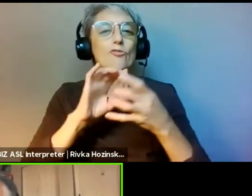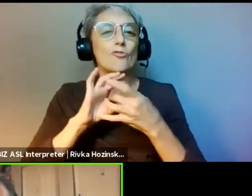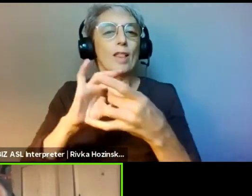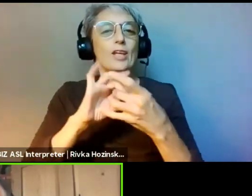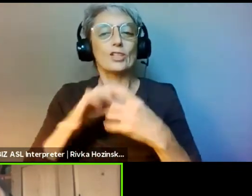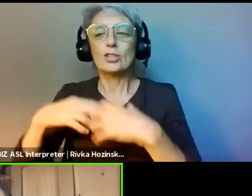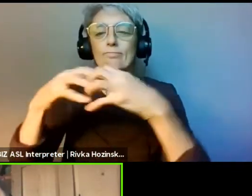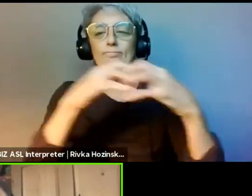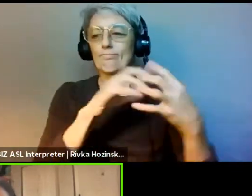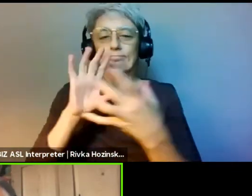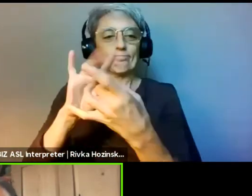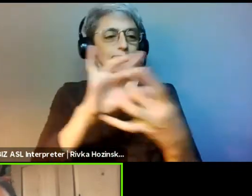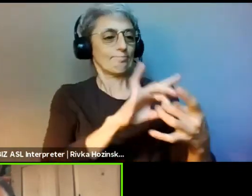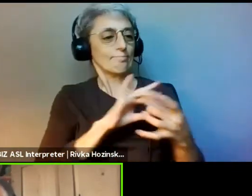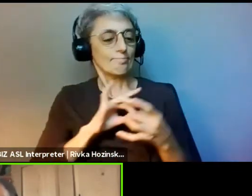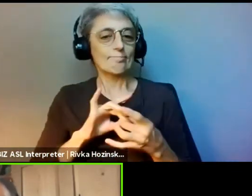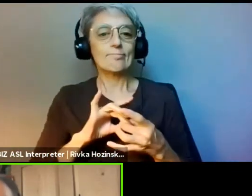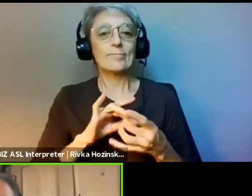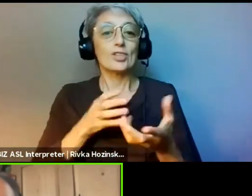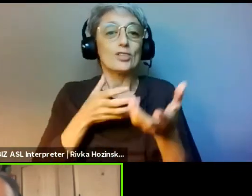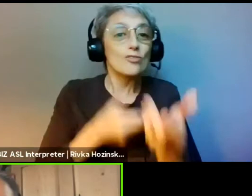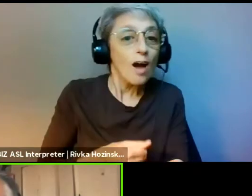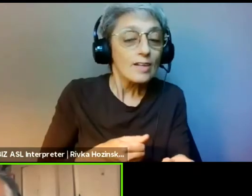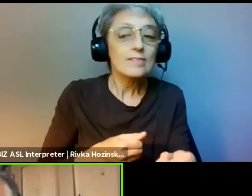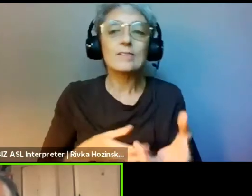that you have left behind in this space.